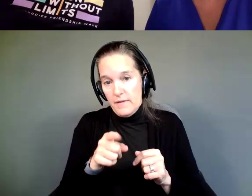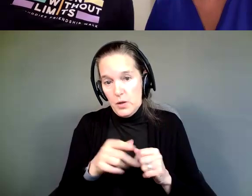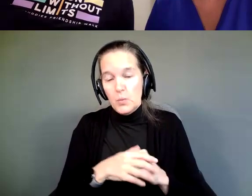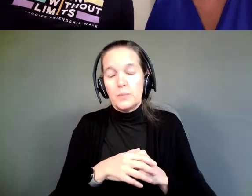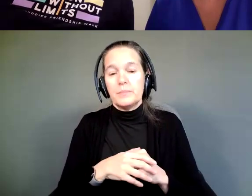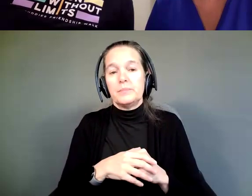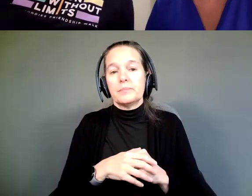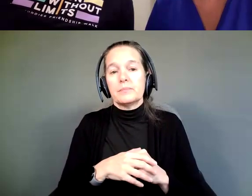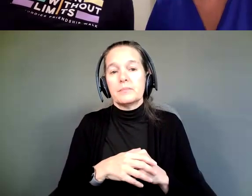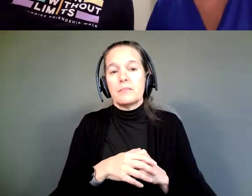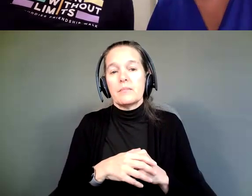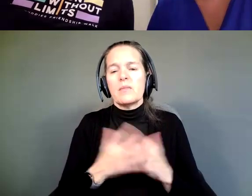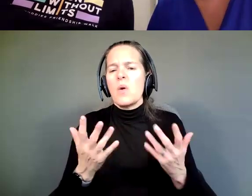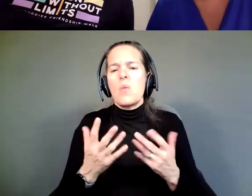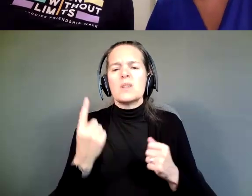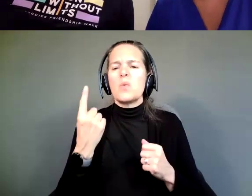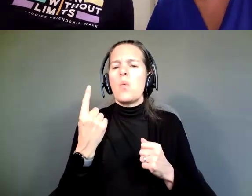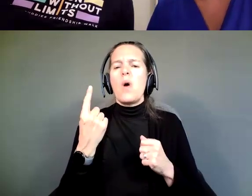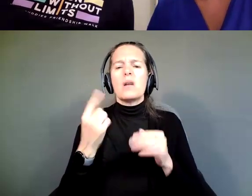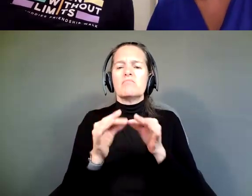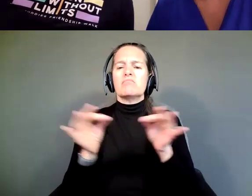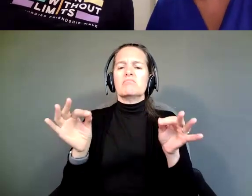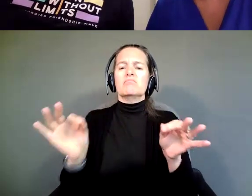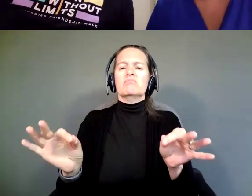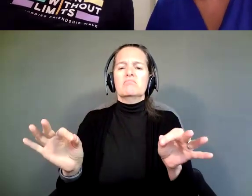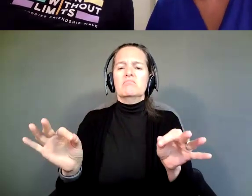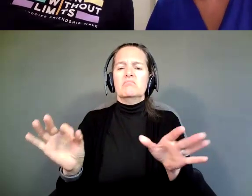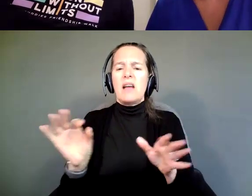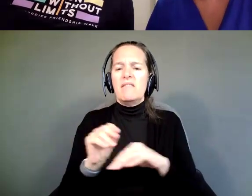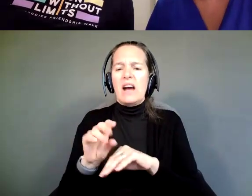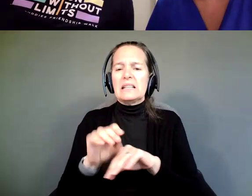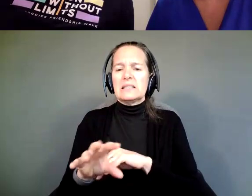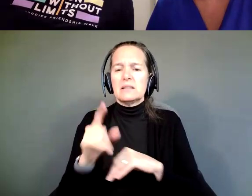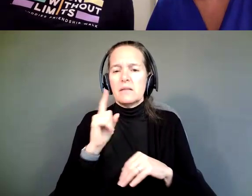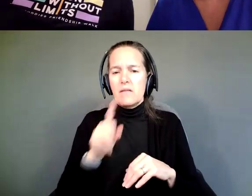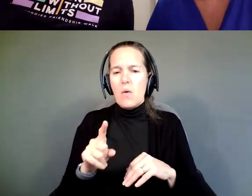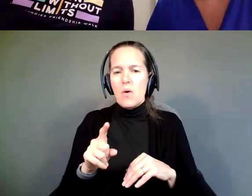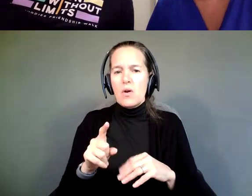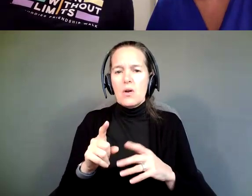What is one piece of advice that you would have for that aspiring entrepreneur, plus